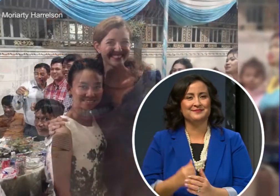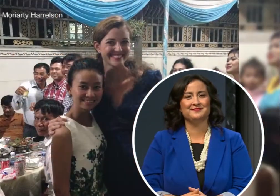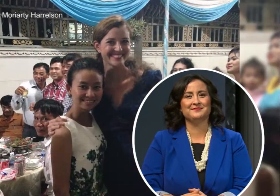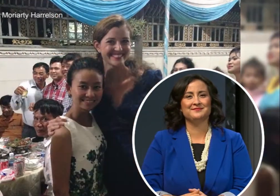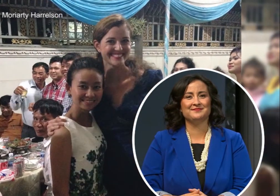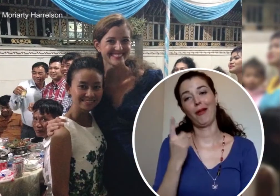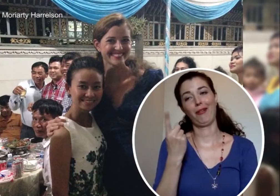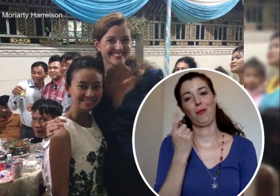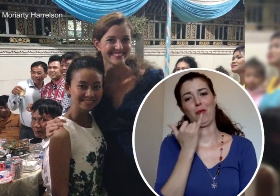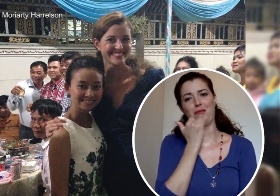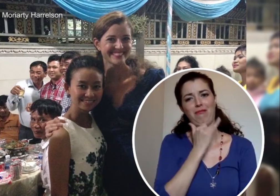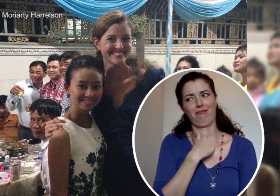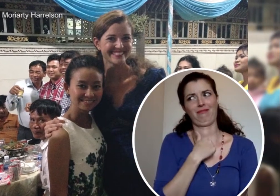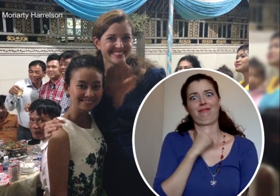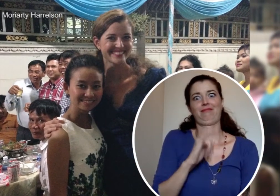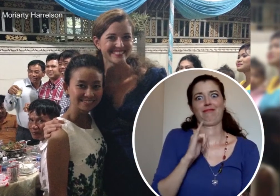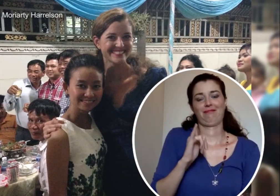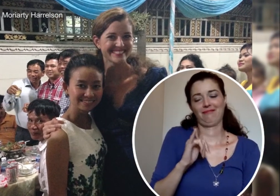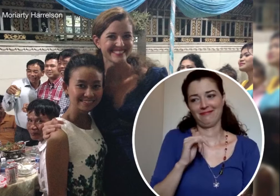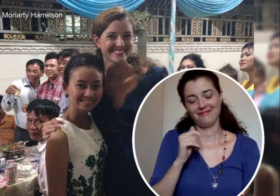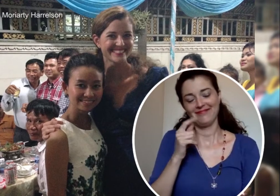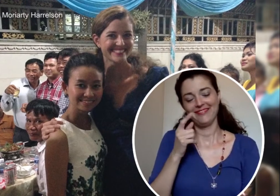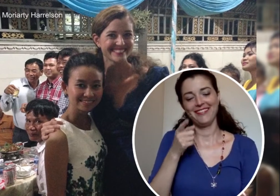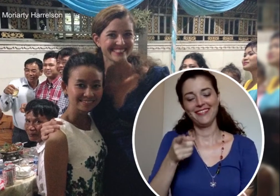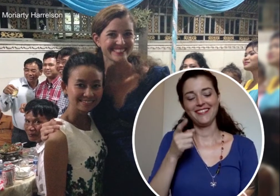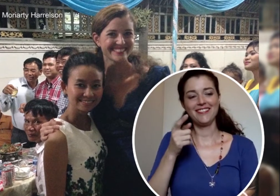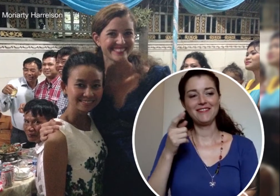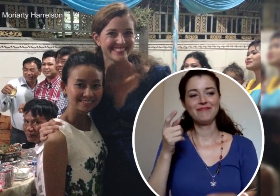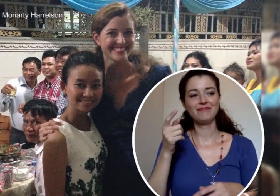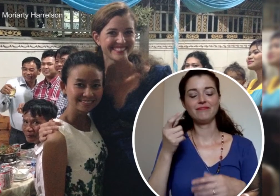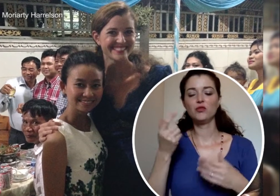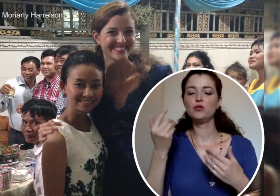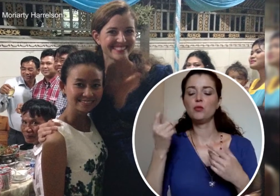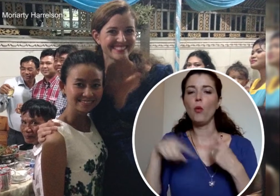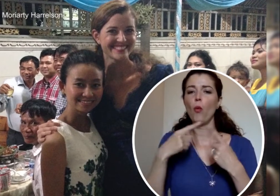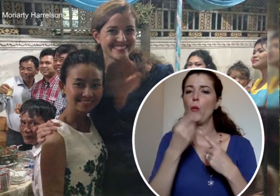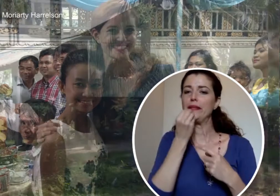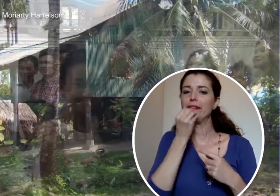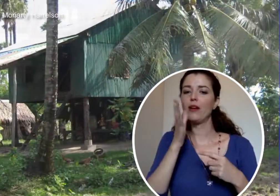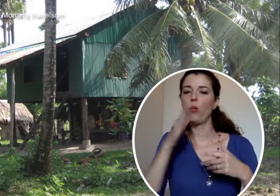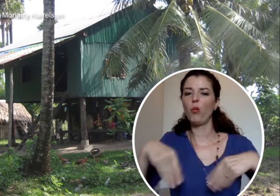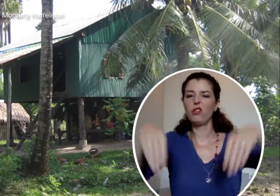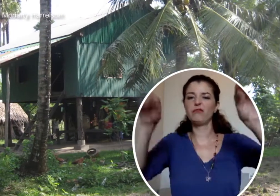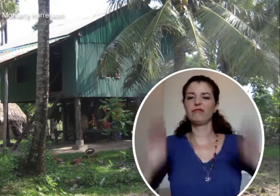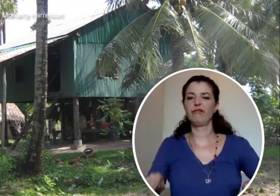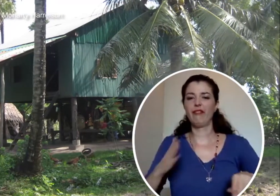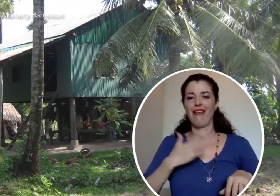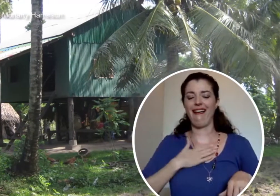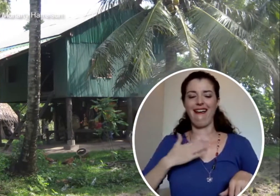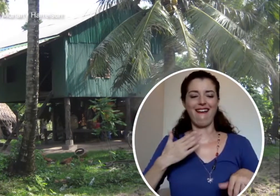Erin: “There was one cultural mistake I made without realizing it. During dinner we